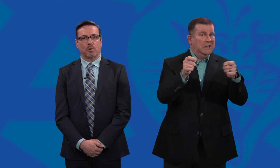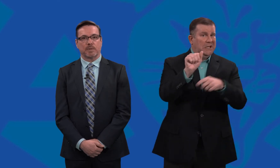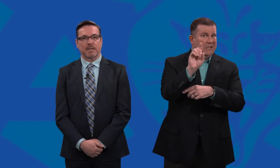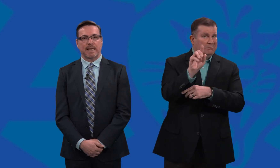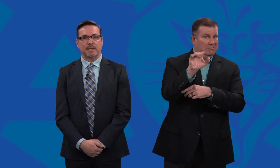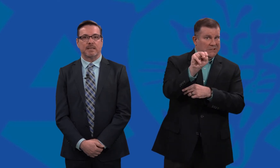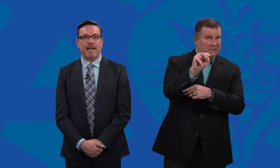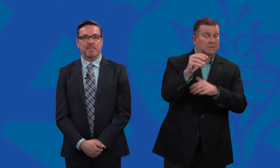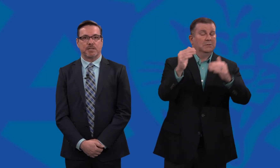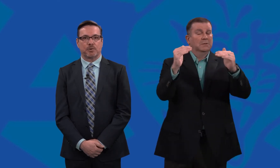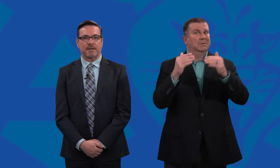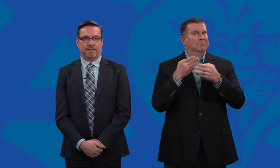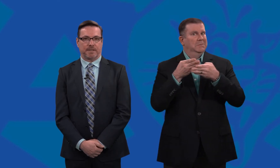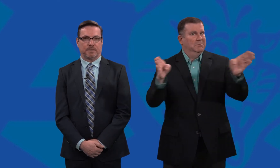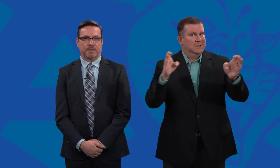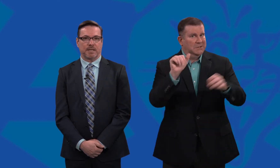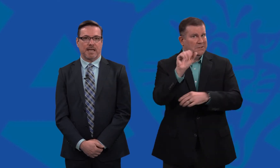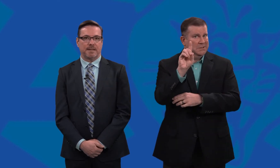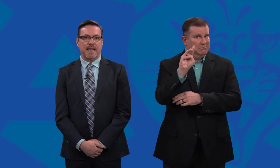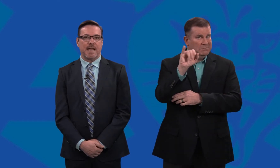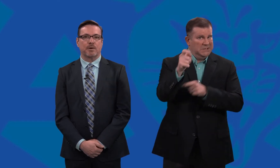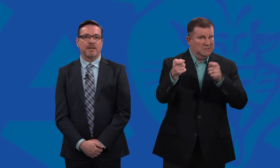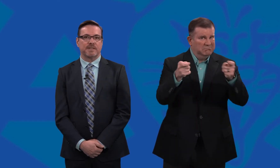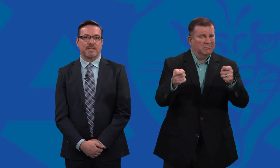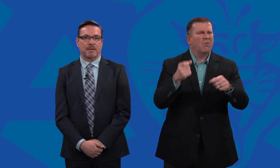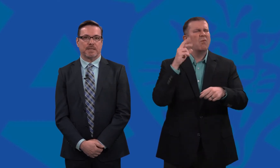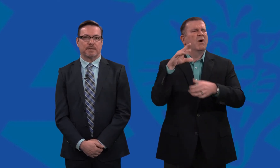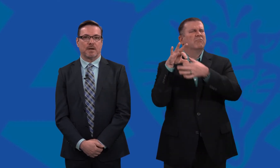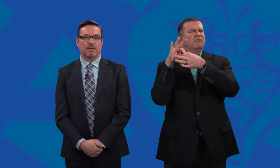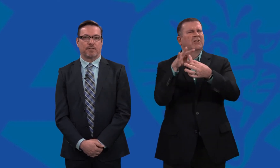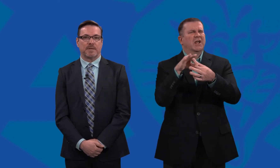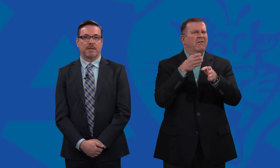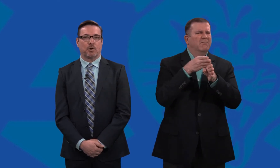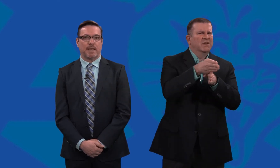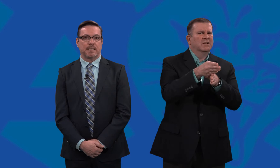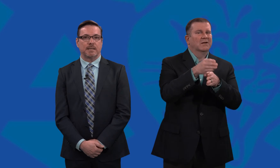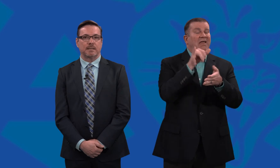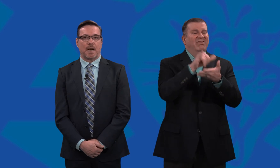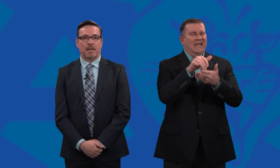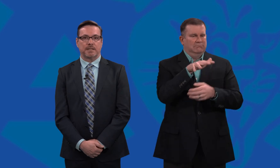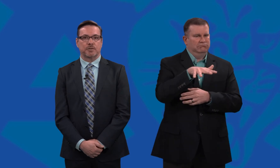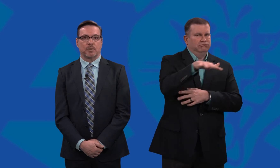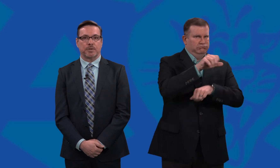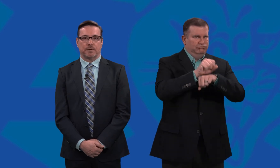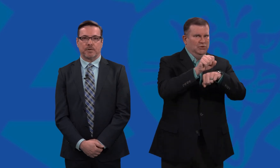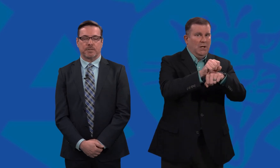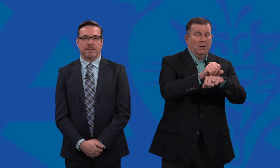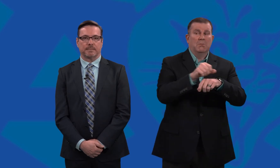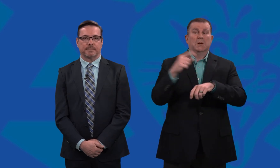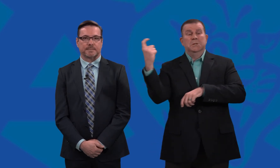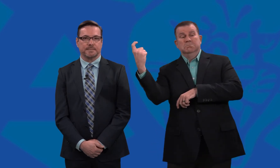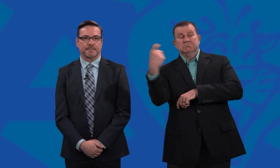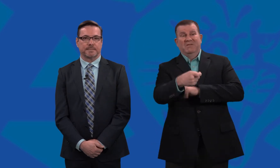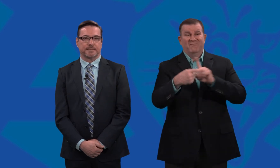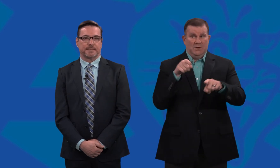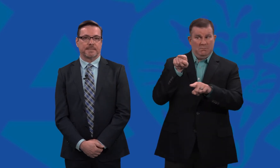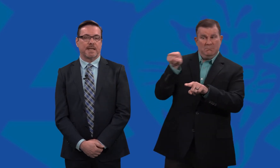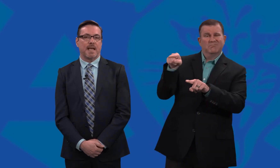a related administrative field in the area of assignment from an accredited college or university,